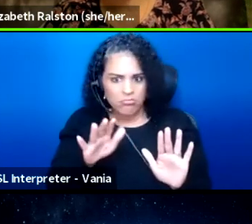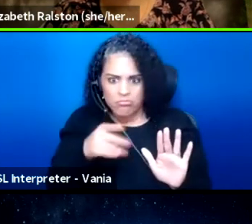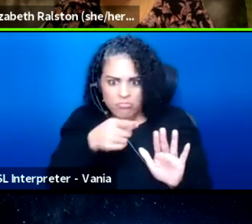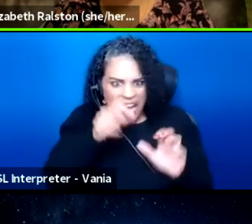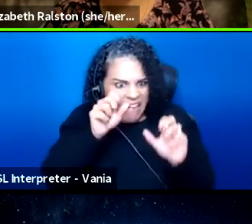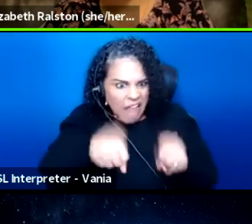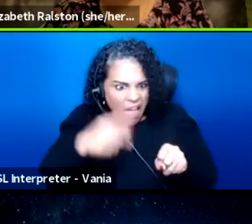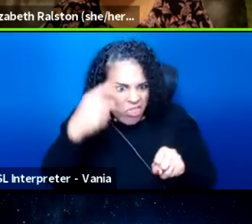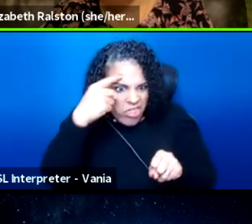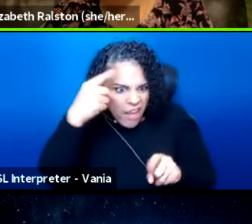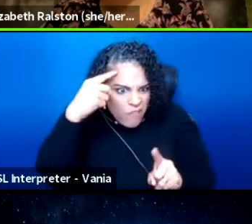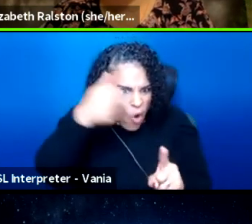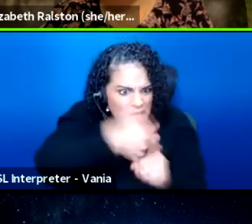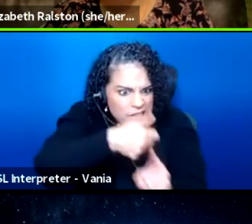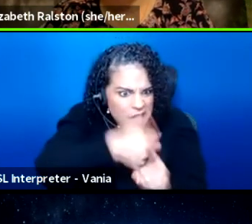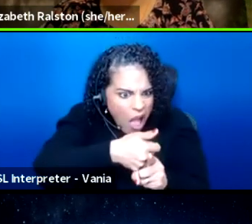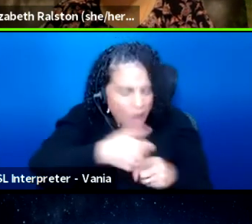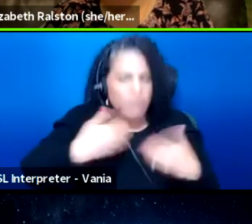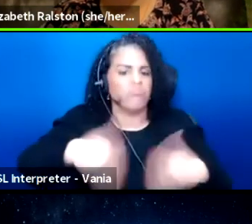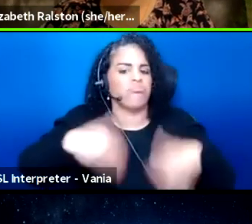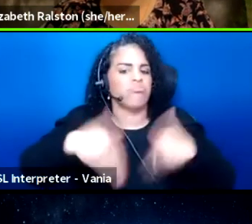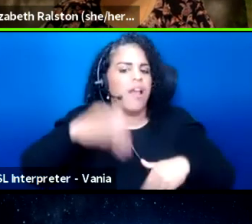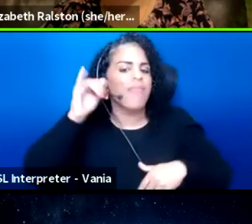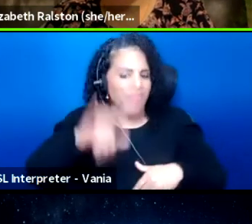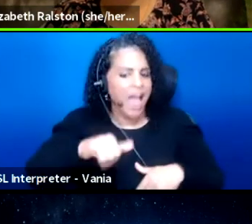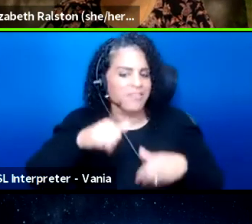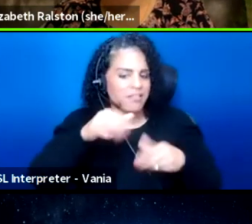and so that is an option to use.